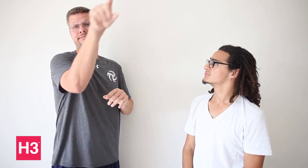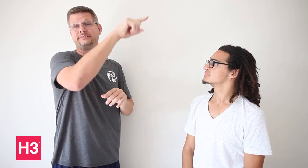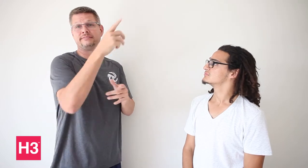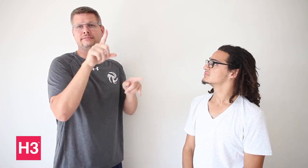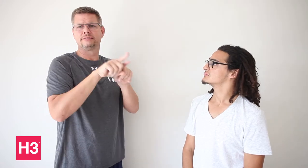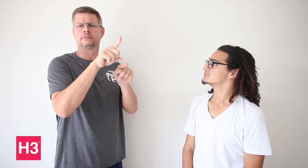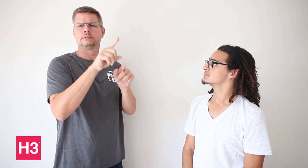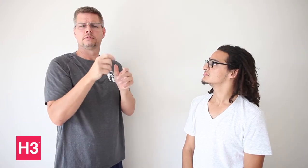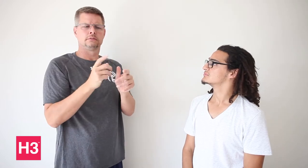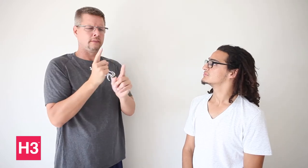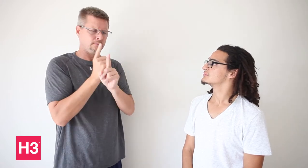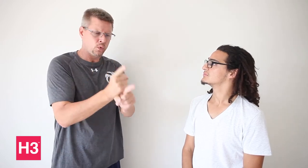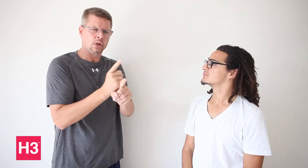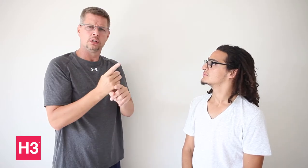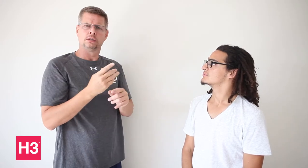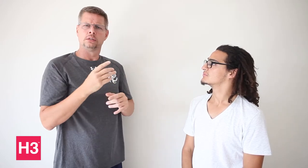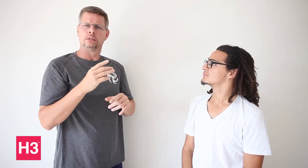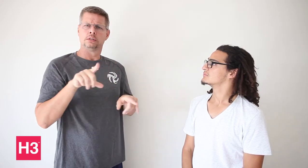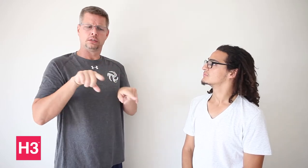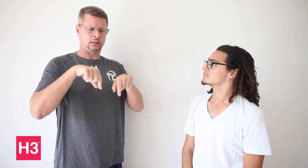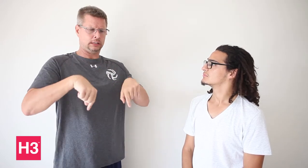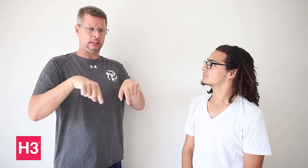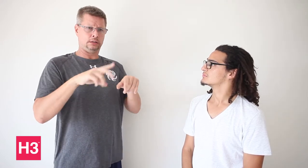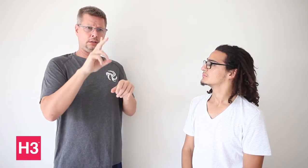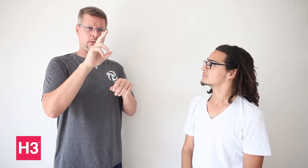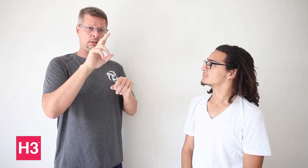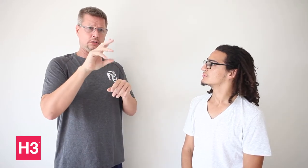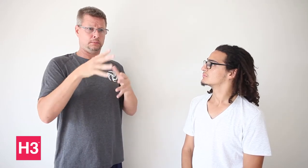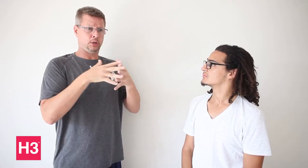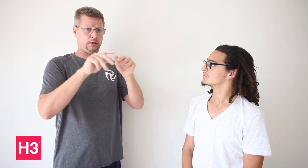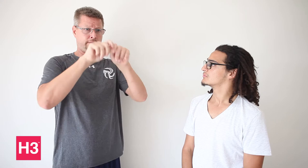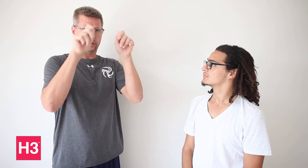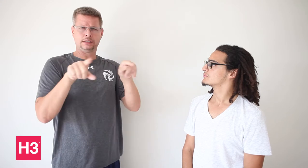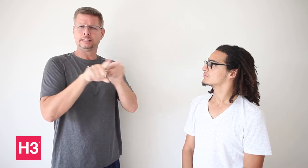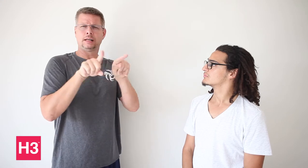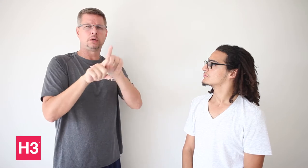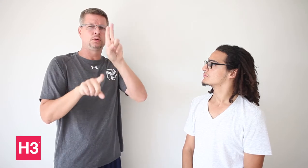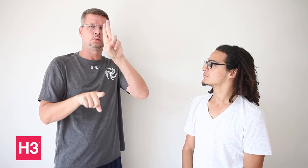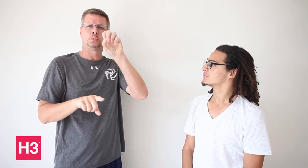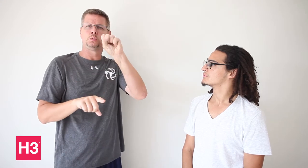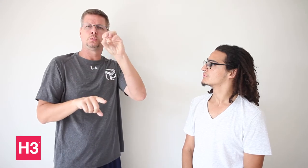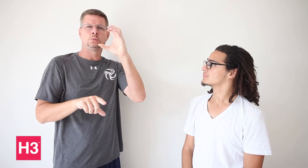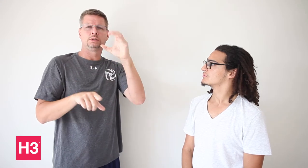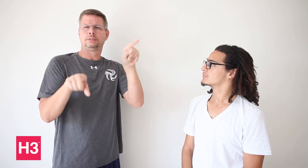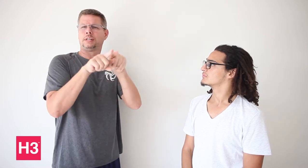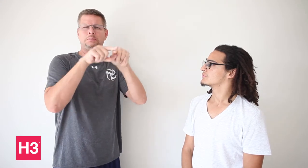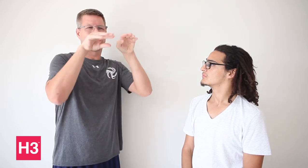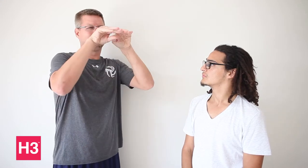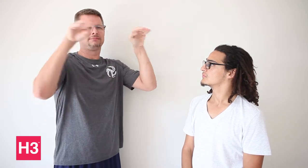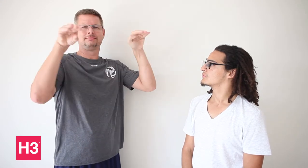at home and USADSF should have followed the same system as USOC [United States Olympic Committee].